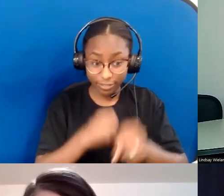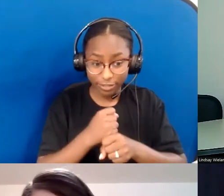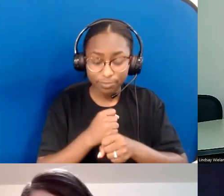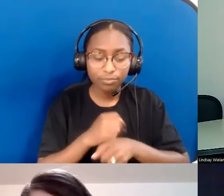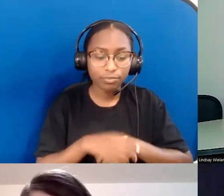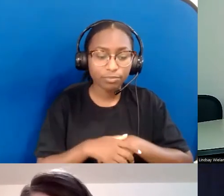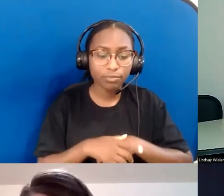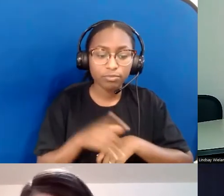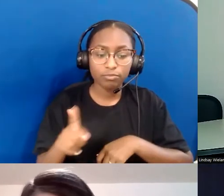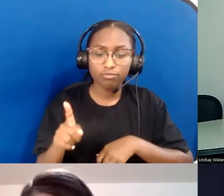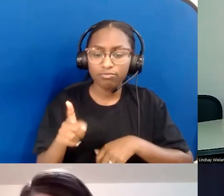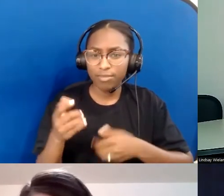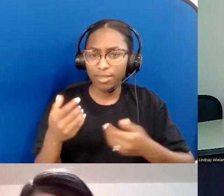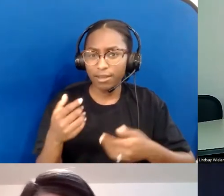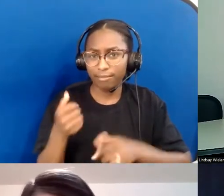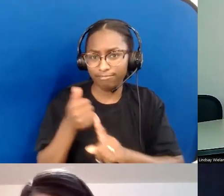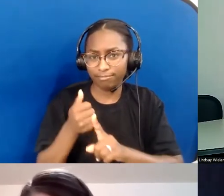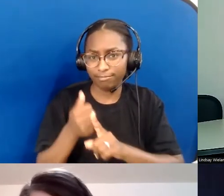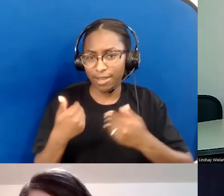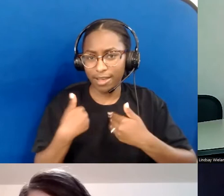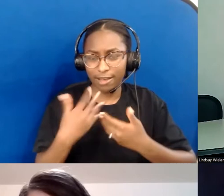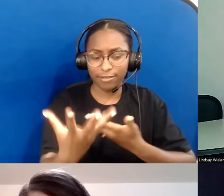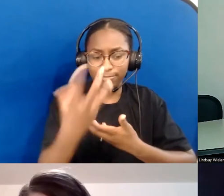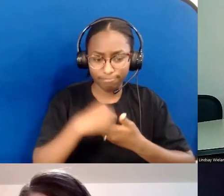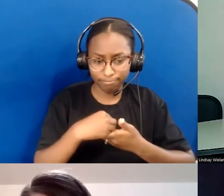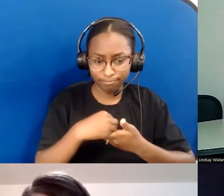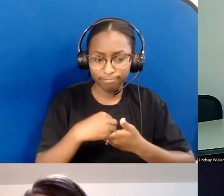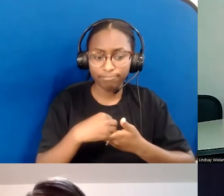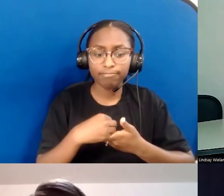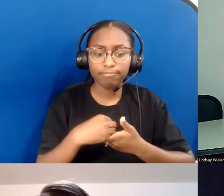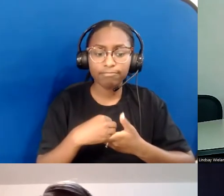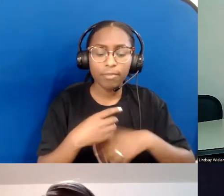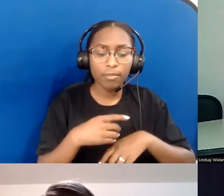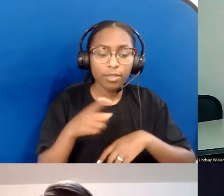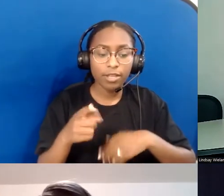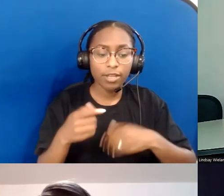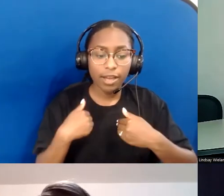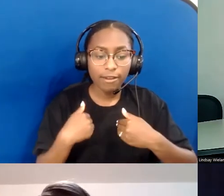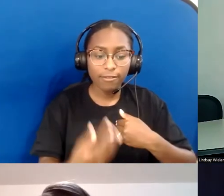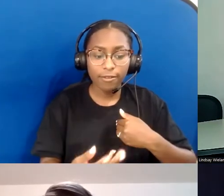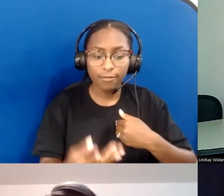three of whom are also disabled and neurodivergent. She has been a member of the Disability Ministries Committee